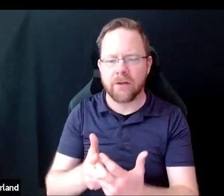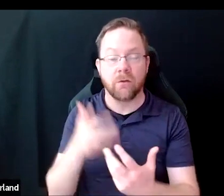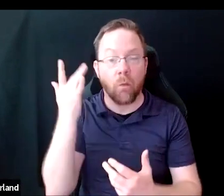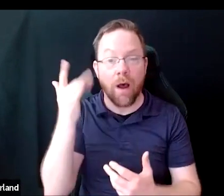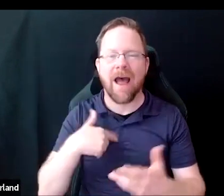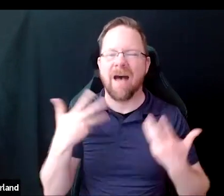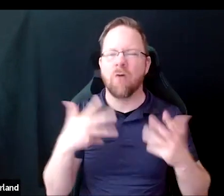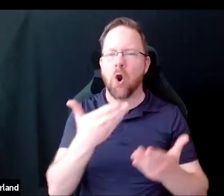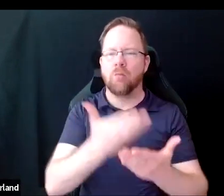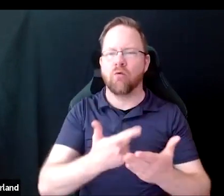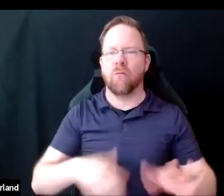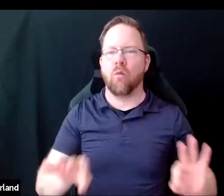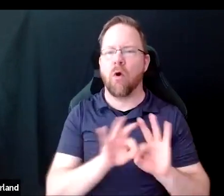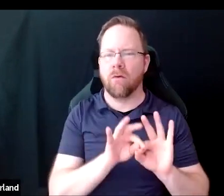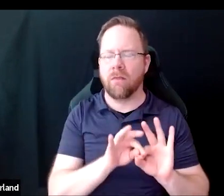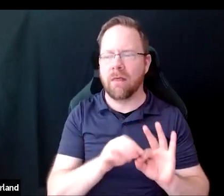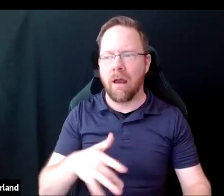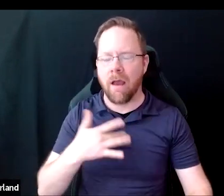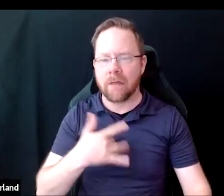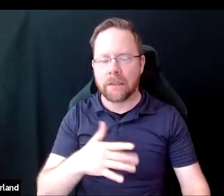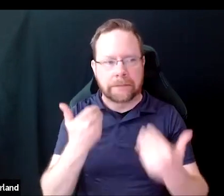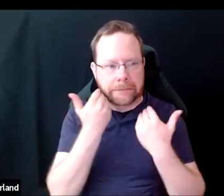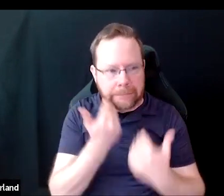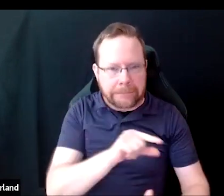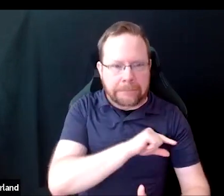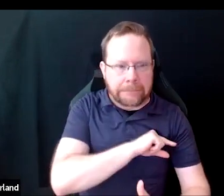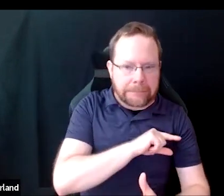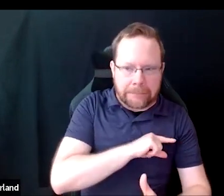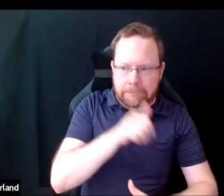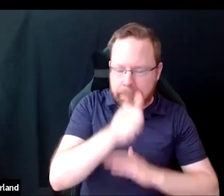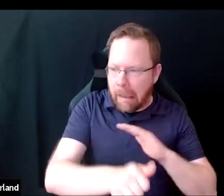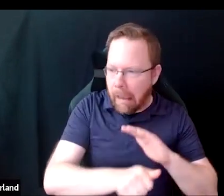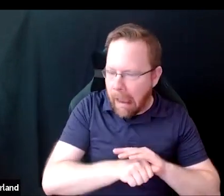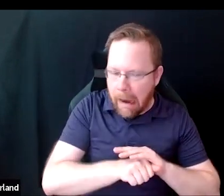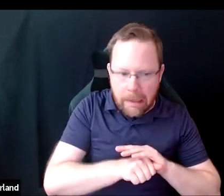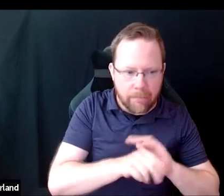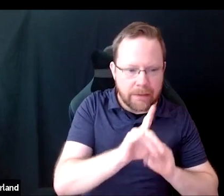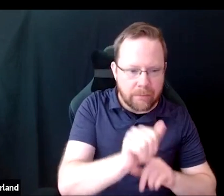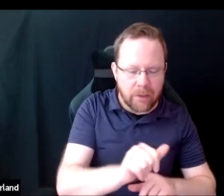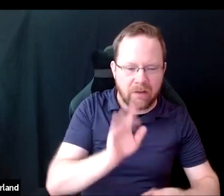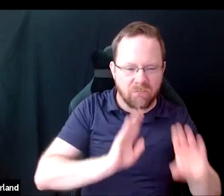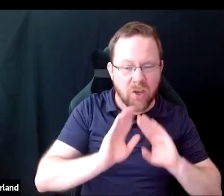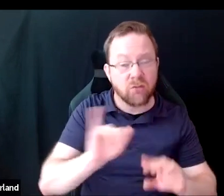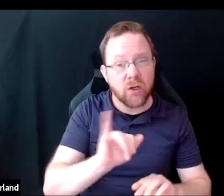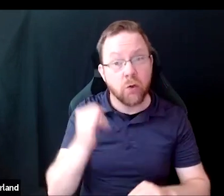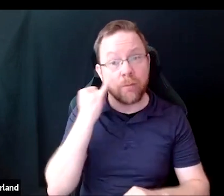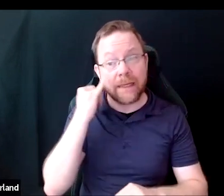I feel guilty for hiding my disability and frustrated because I could perform better and train myself less